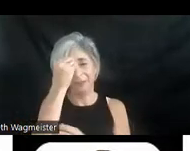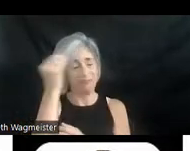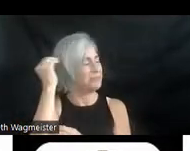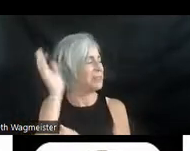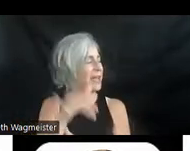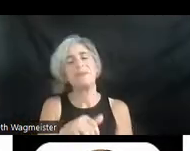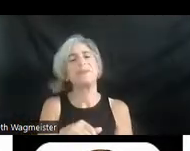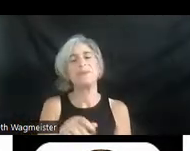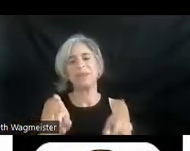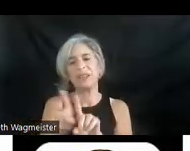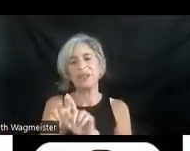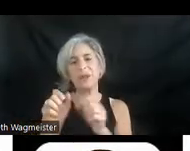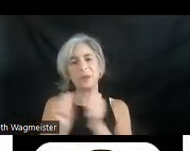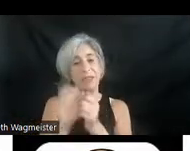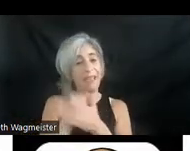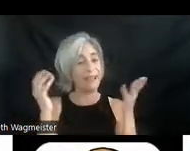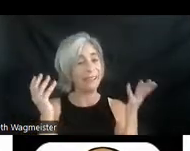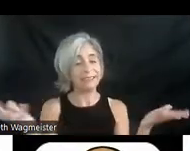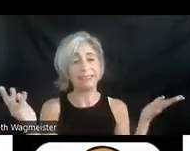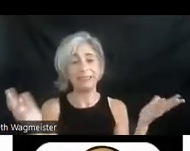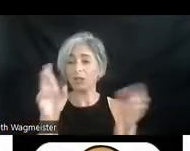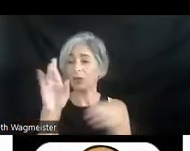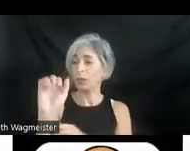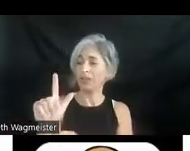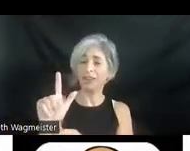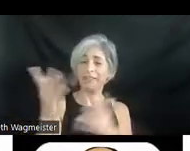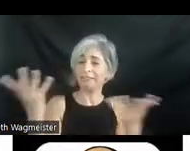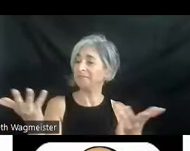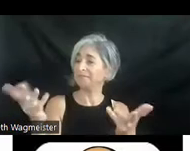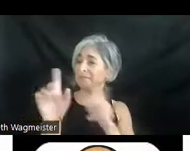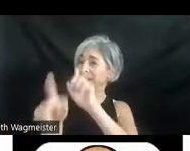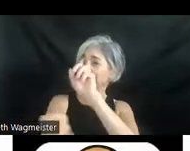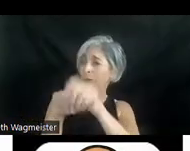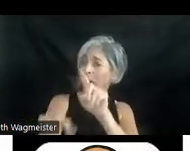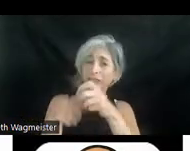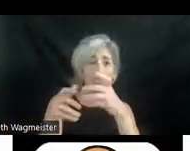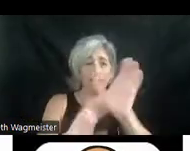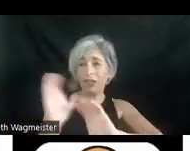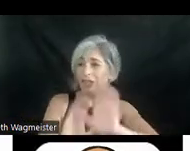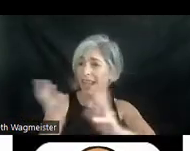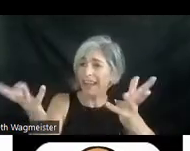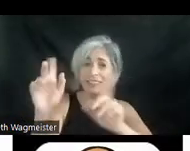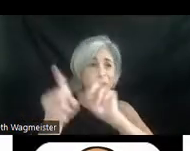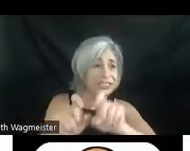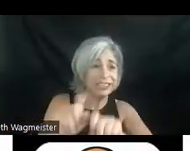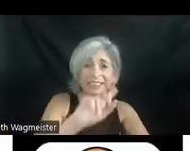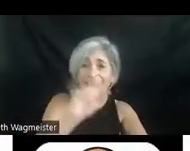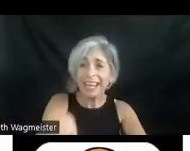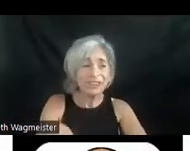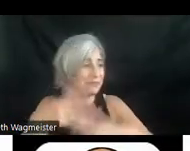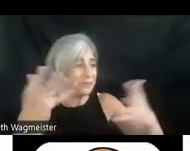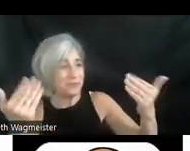And with that, Rachel, let's go to the chat. Let's go to the Q&A and see who's got what